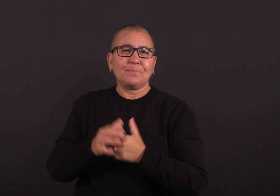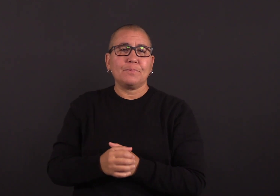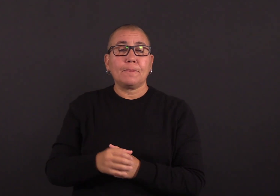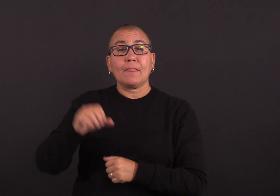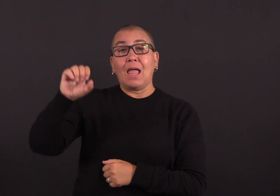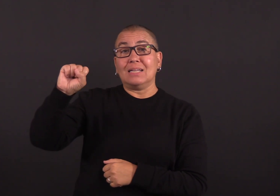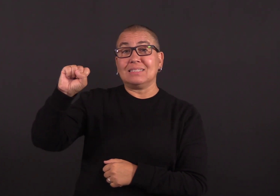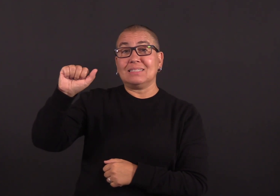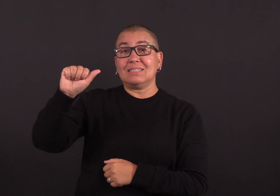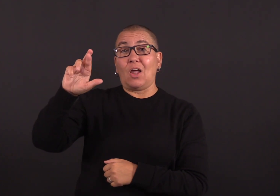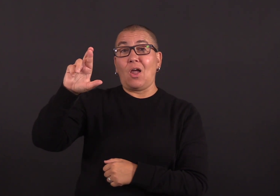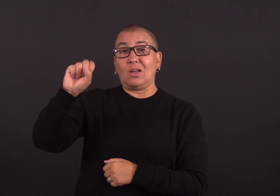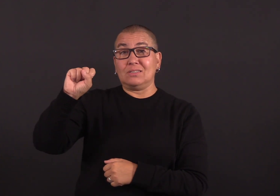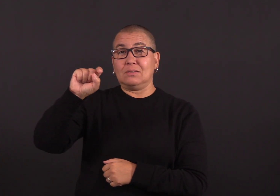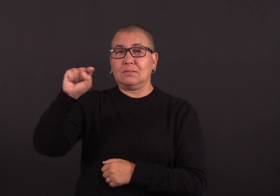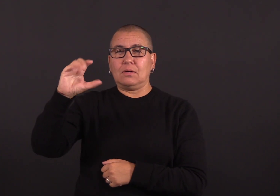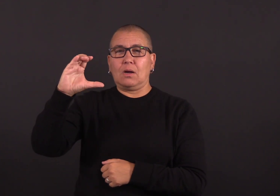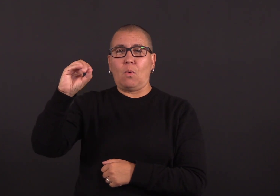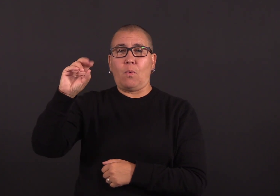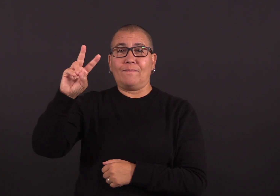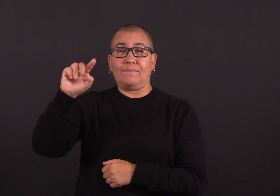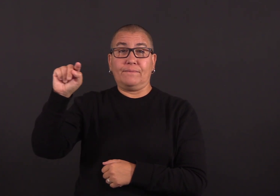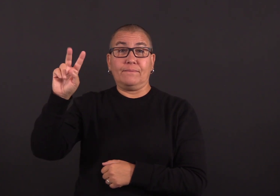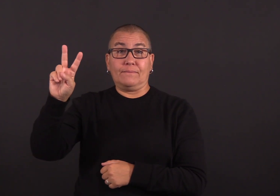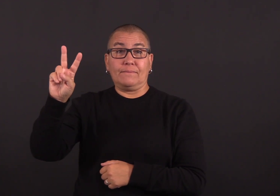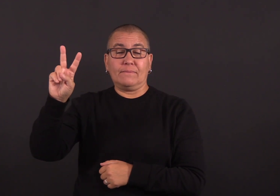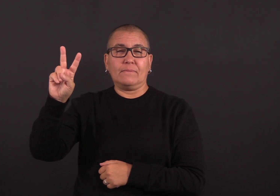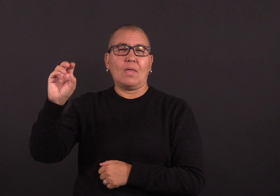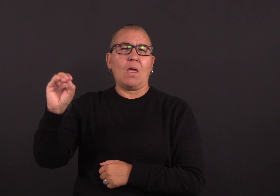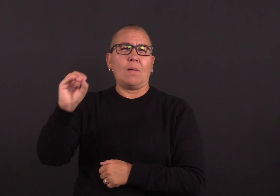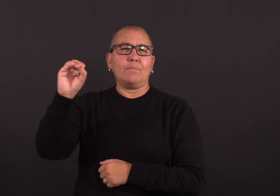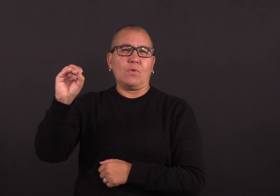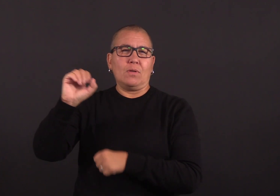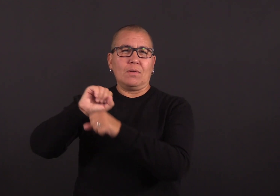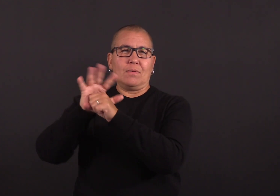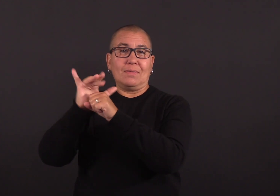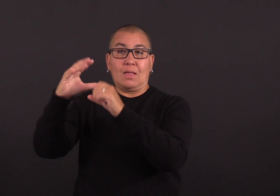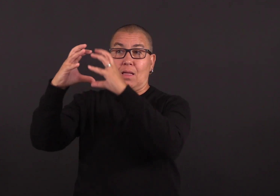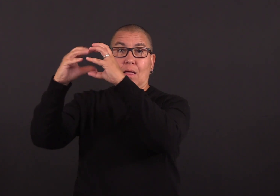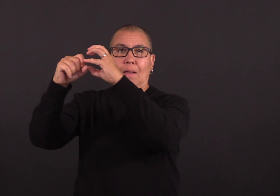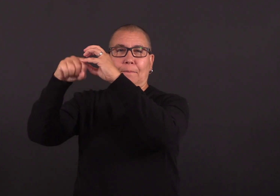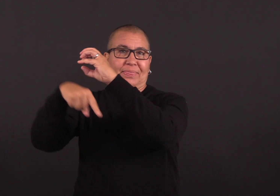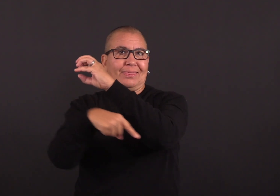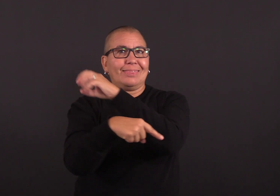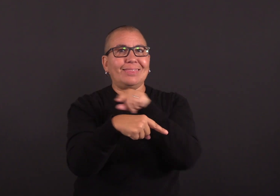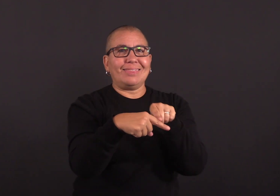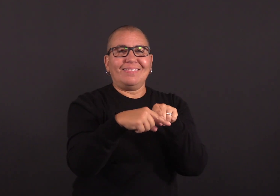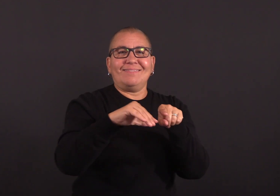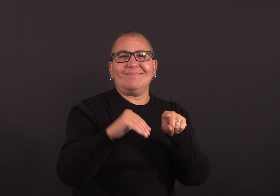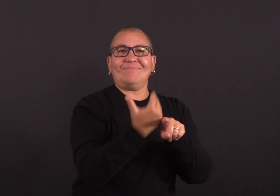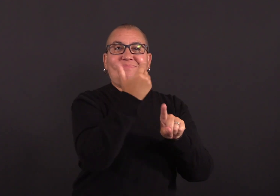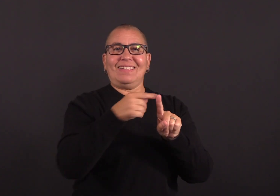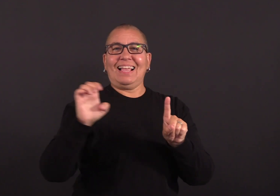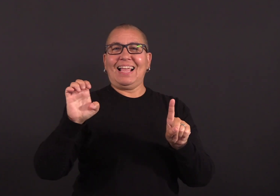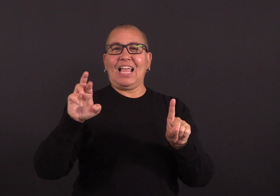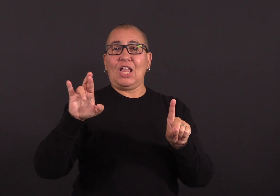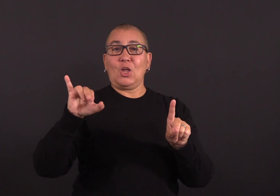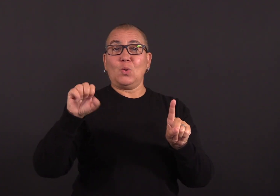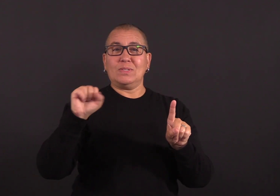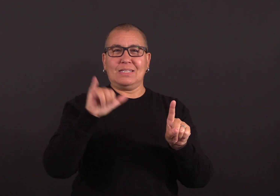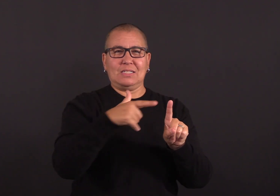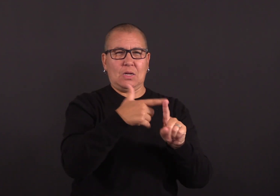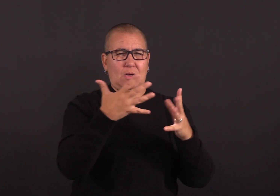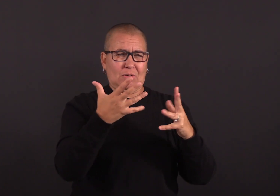of Omicron, Eris is already the dominant coronavirus subvariant in the country, infecting